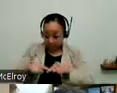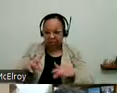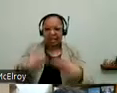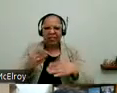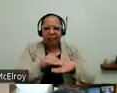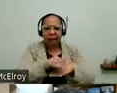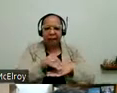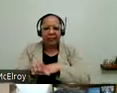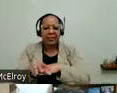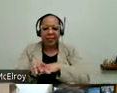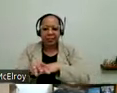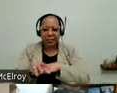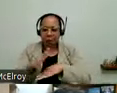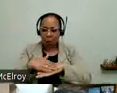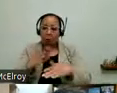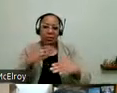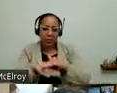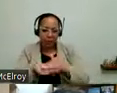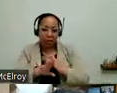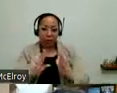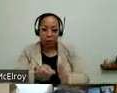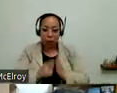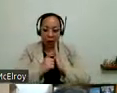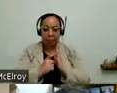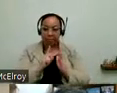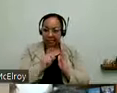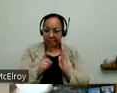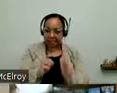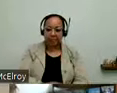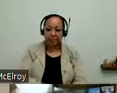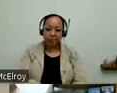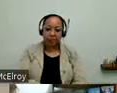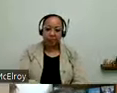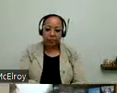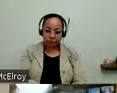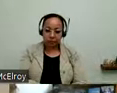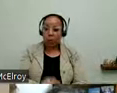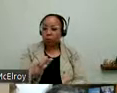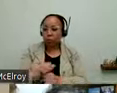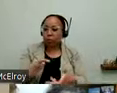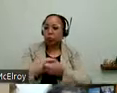requirements needed. And then we also work closely with the